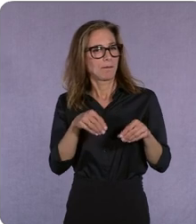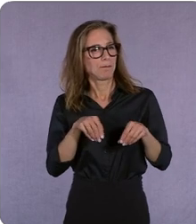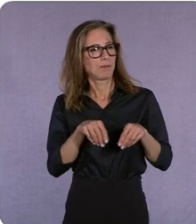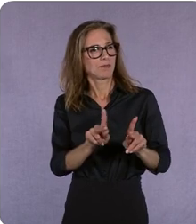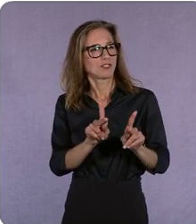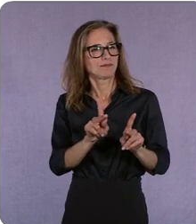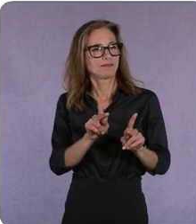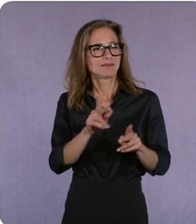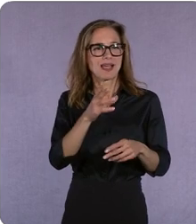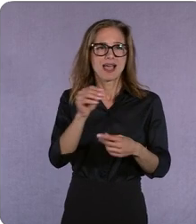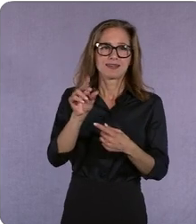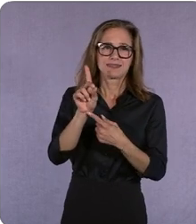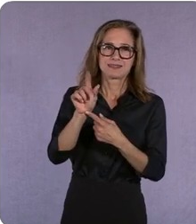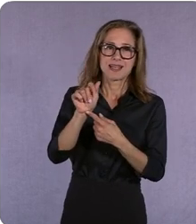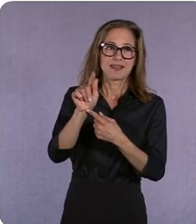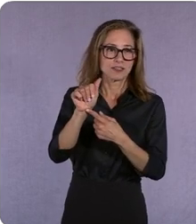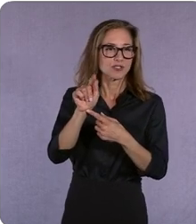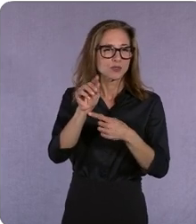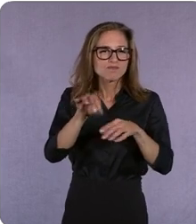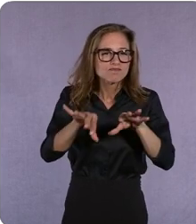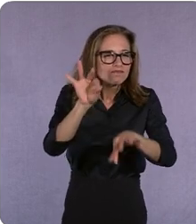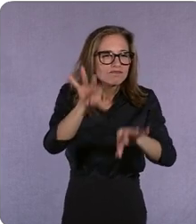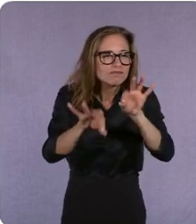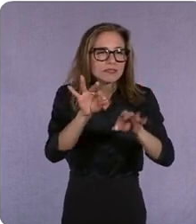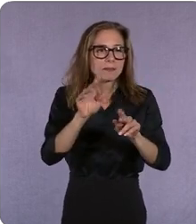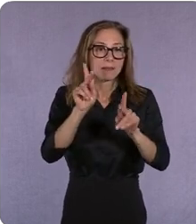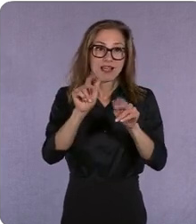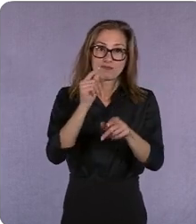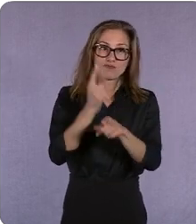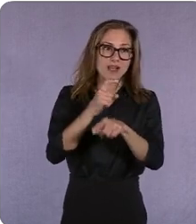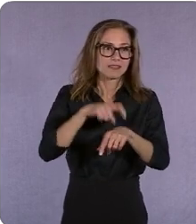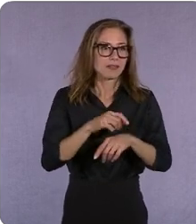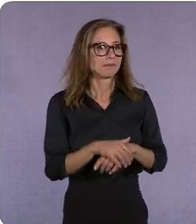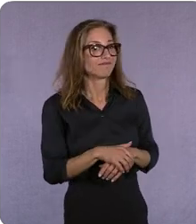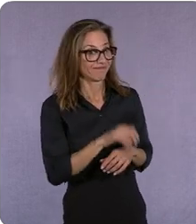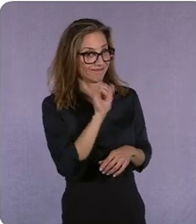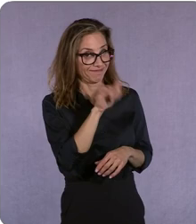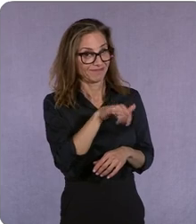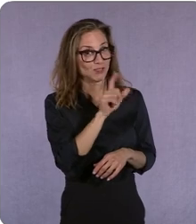uh to find them at the right time. >>Sarah: Look it's true and i think that was one of the things you see